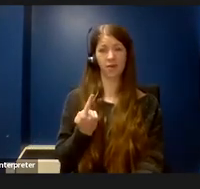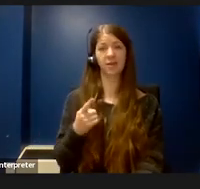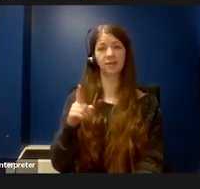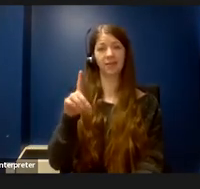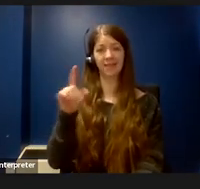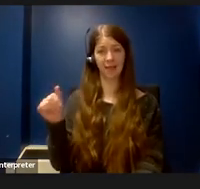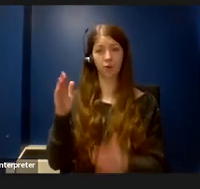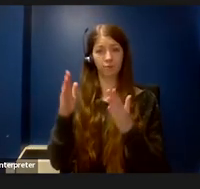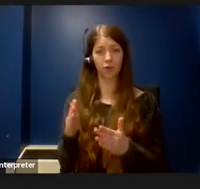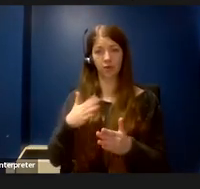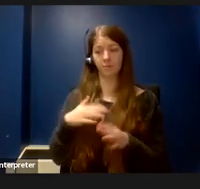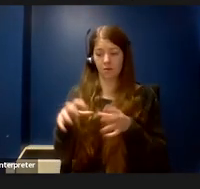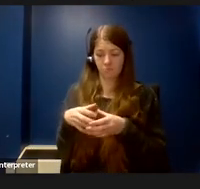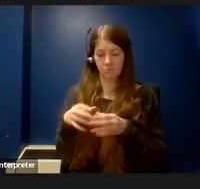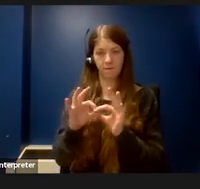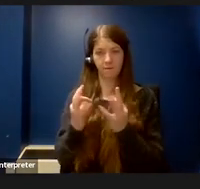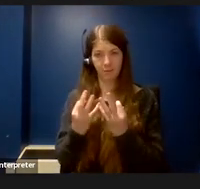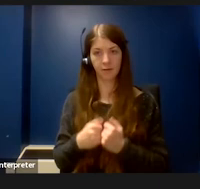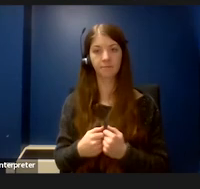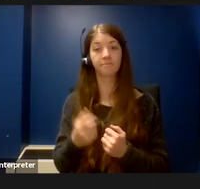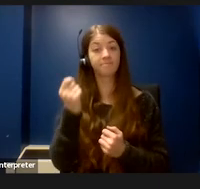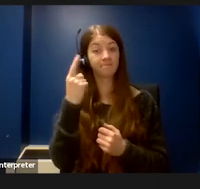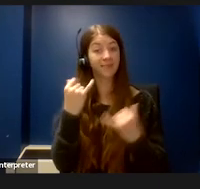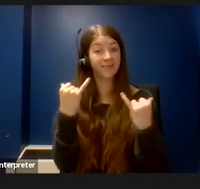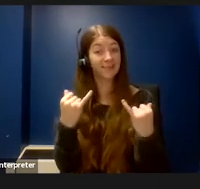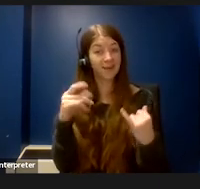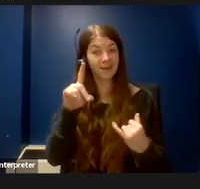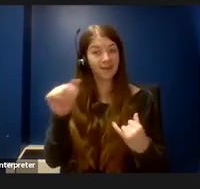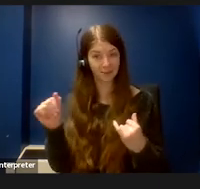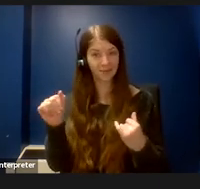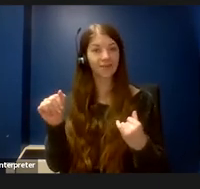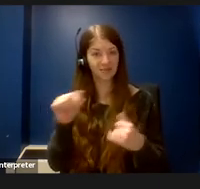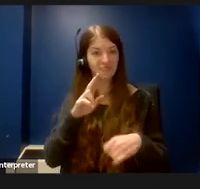however, today disability is the norm in my vibrant household.